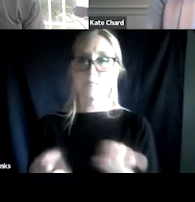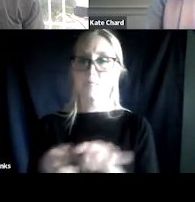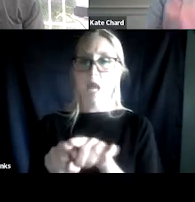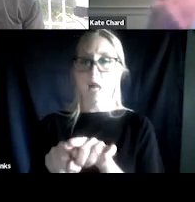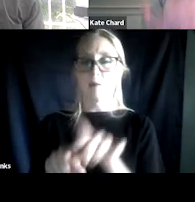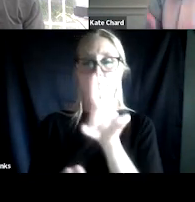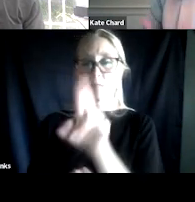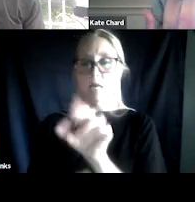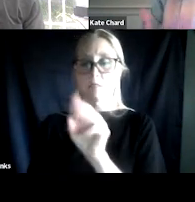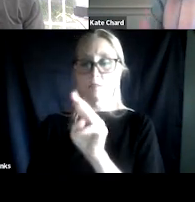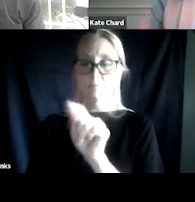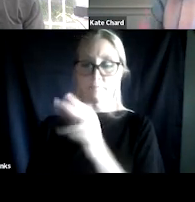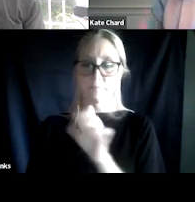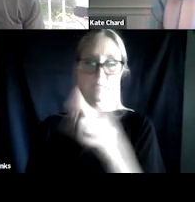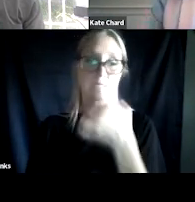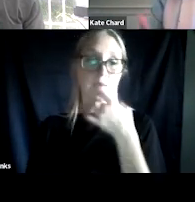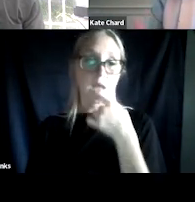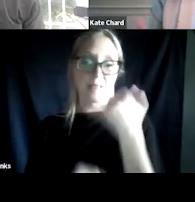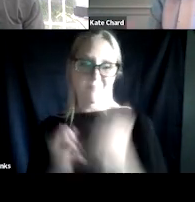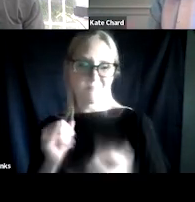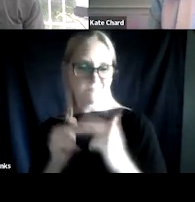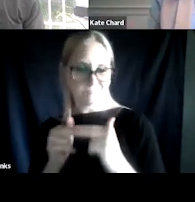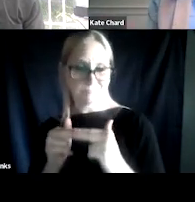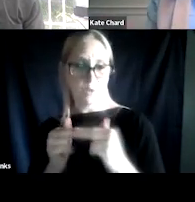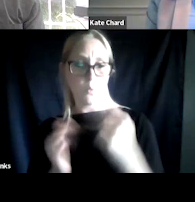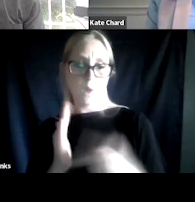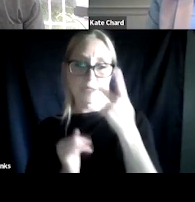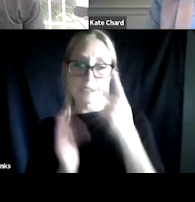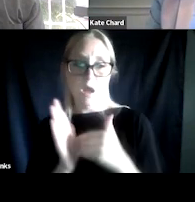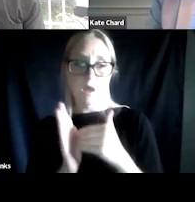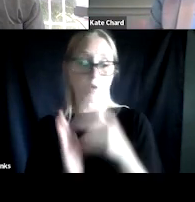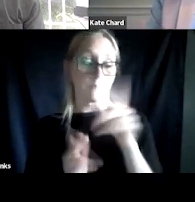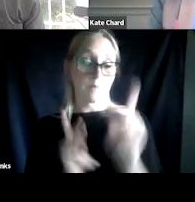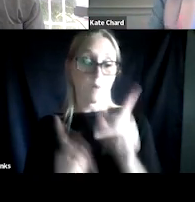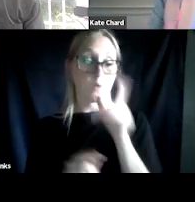one of the things that we see with a lot of patients who have substance use and PTSD is this sense of,